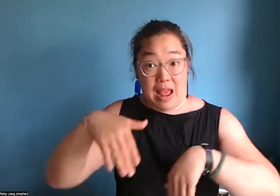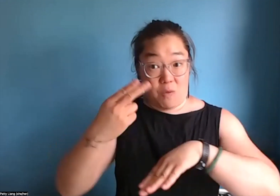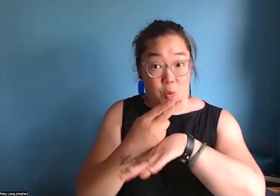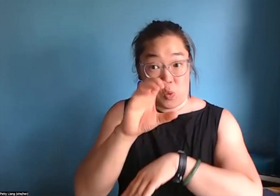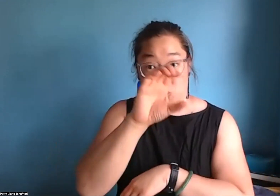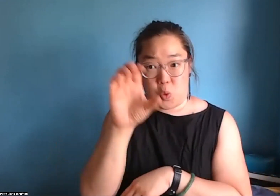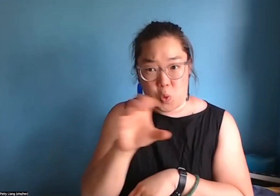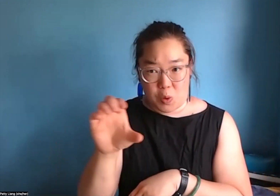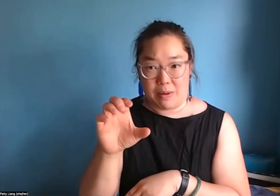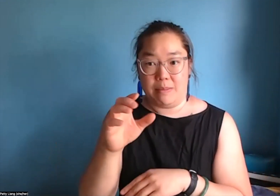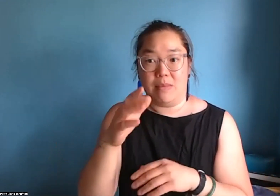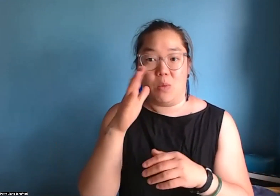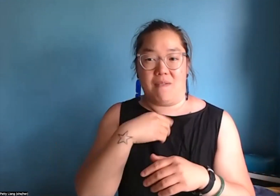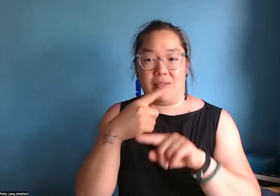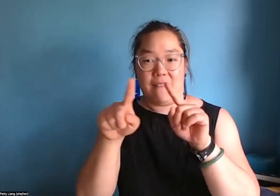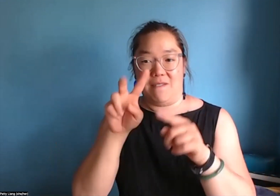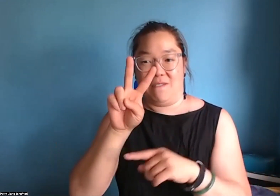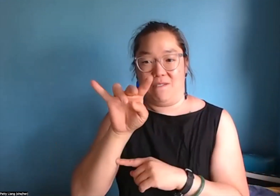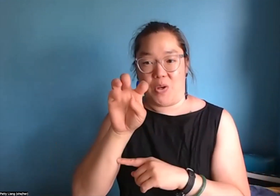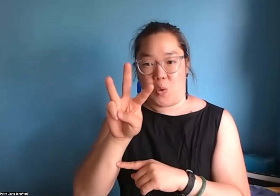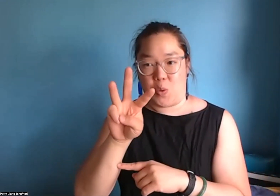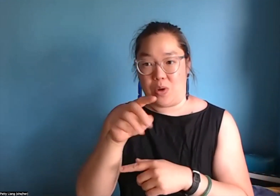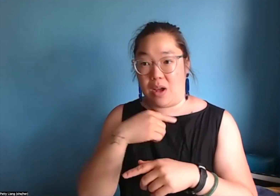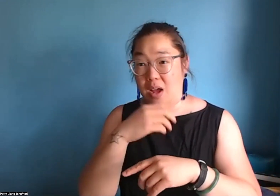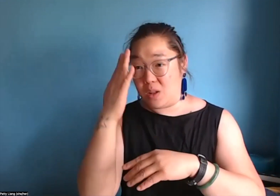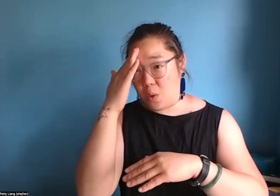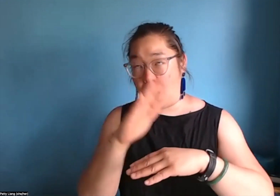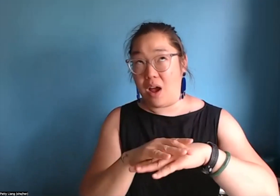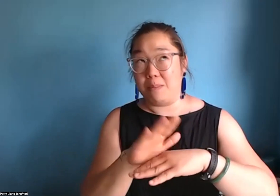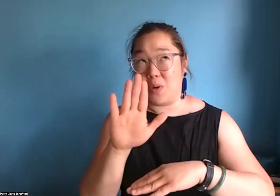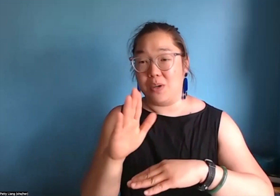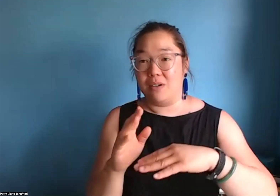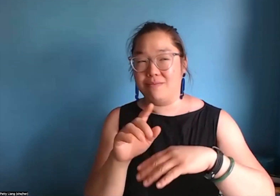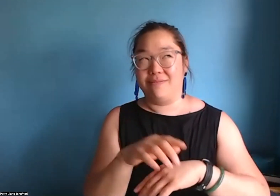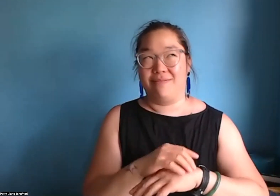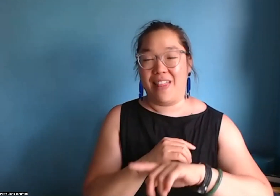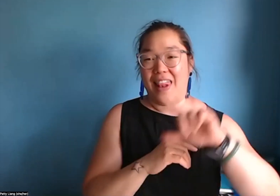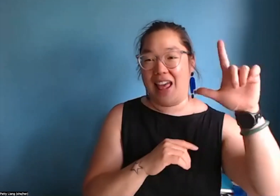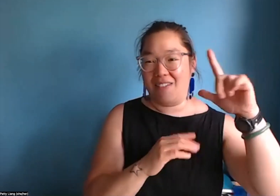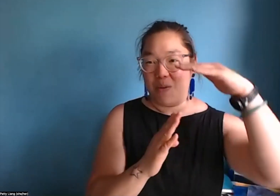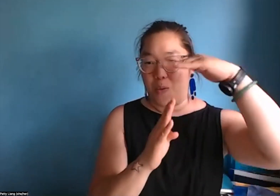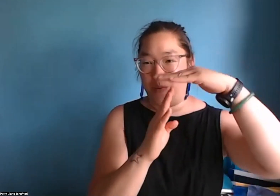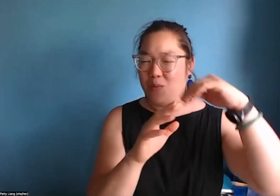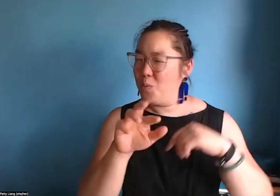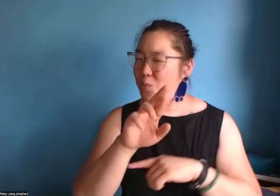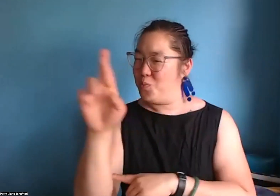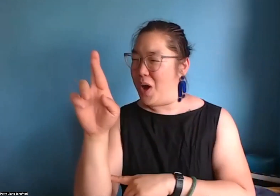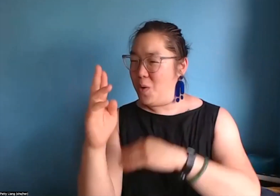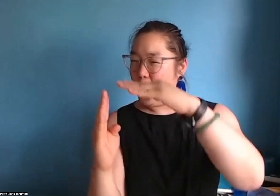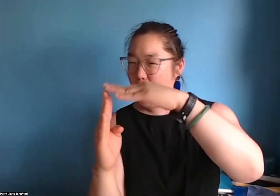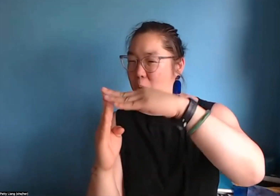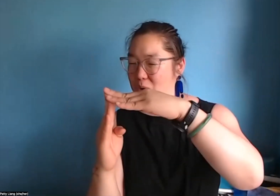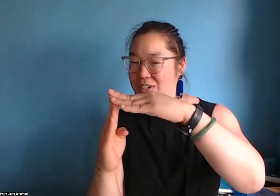So if you have not used Zoom before, we want ito explain how to use the gallery view - upper,